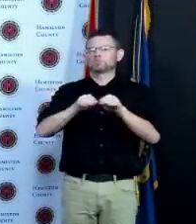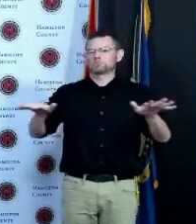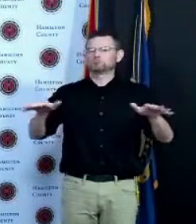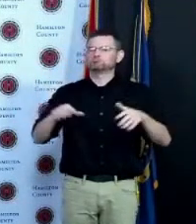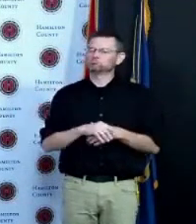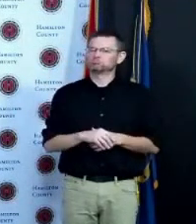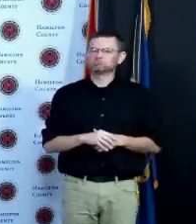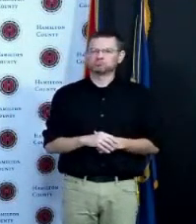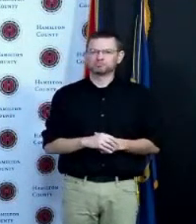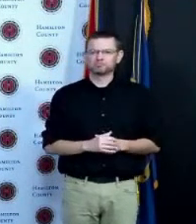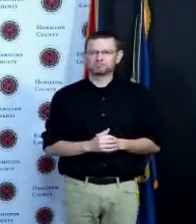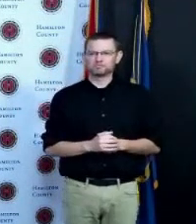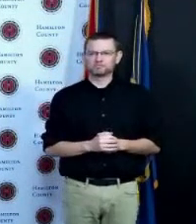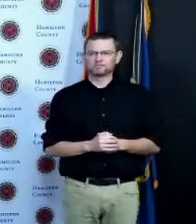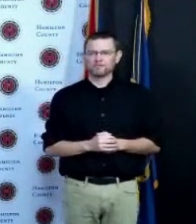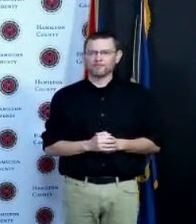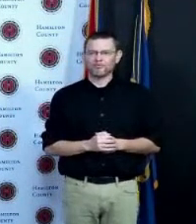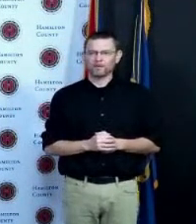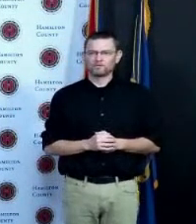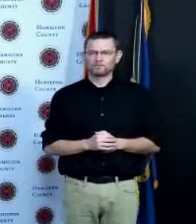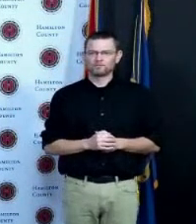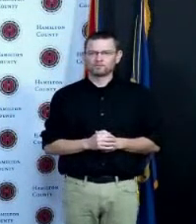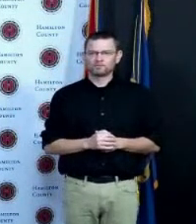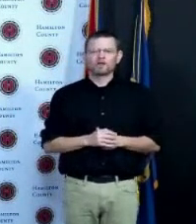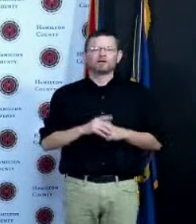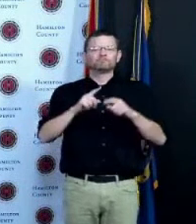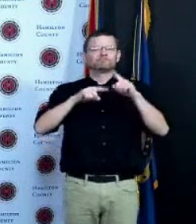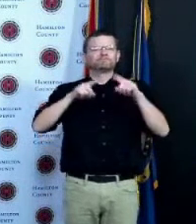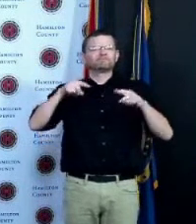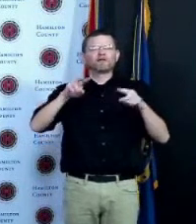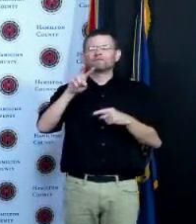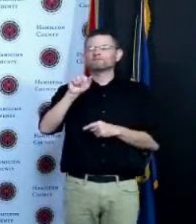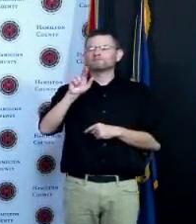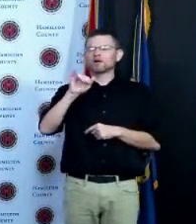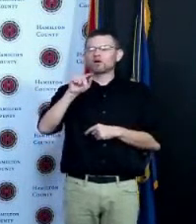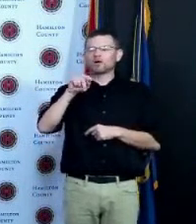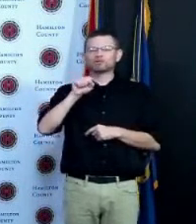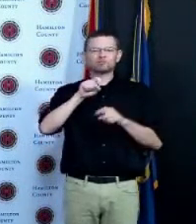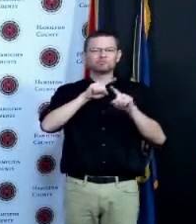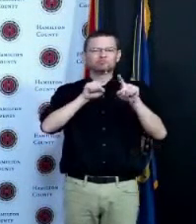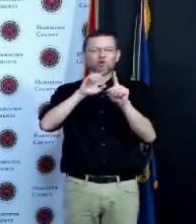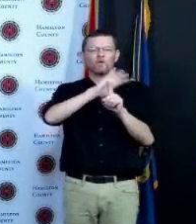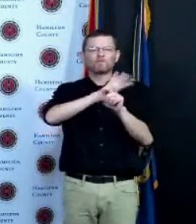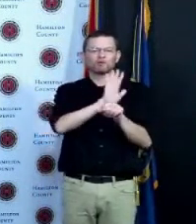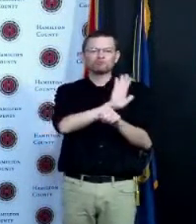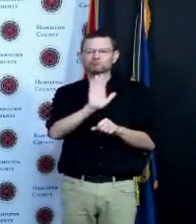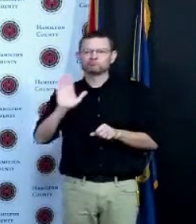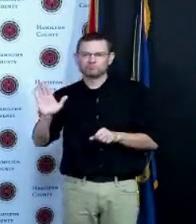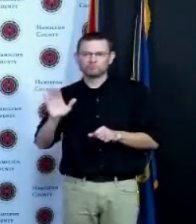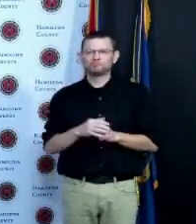within Hamilton County we have mostly seen just the UK variant overall we have about 47 variants